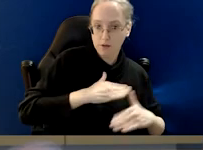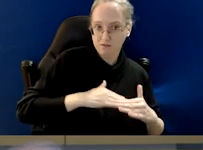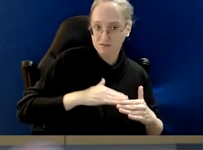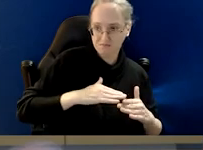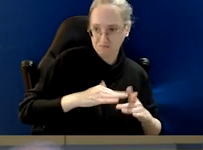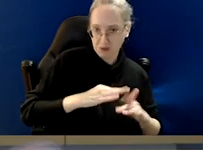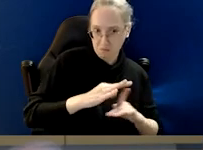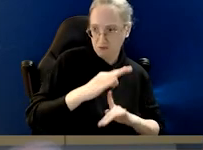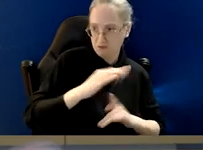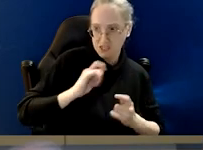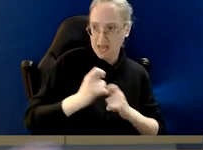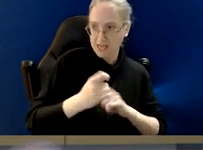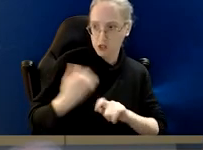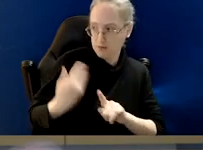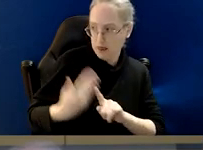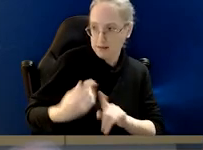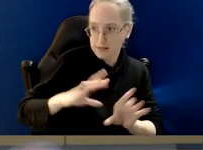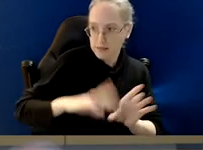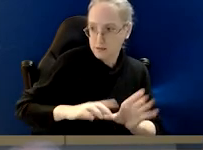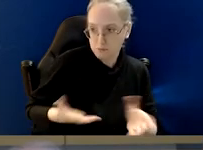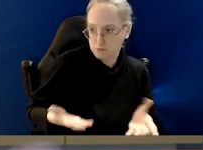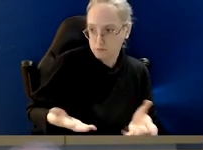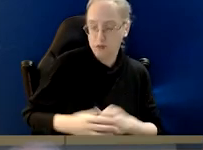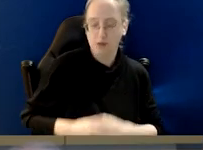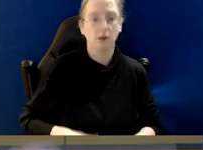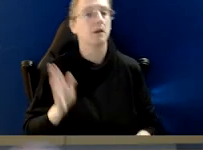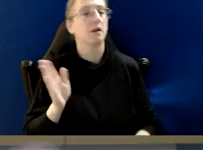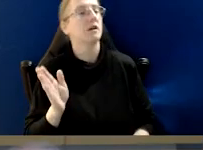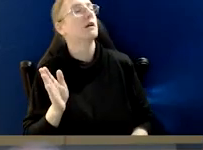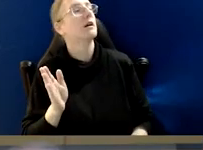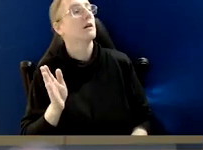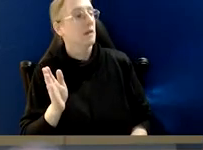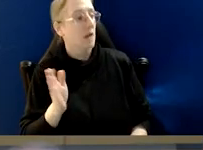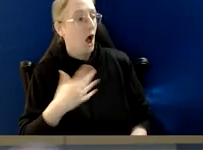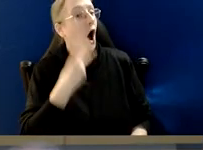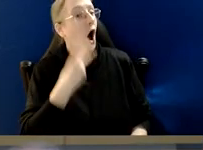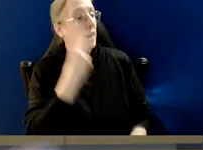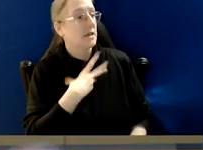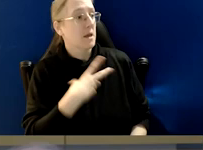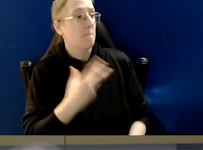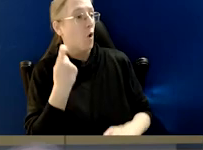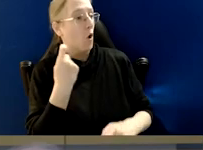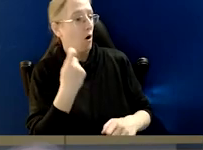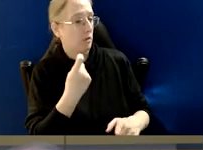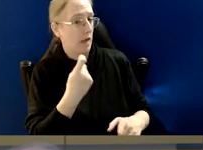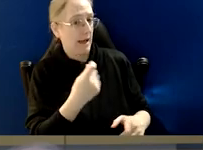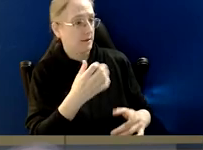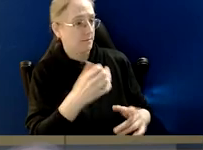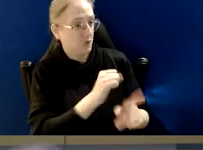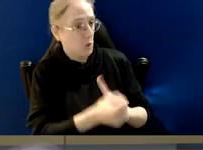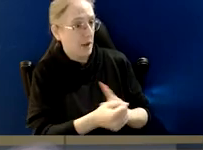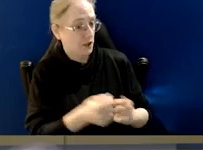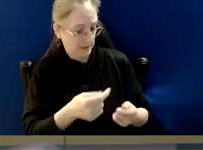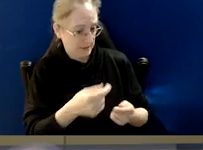Have things changed in the time that you've been in your role? Well, what I see is allegations have gone up, but that doesn't mean that corruption has got worse.